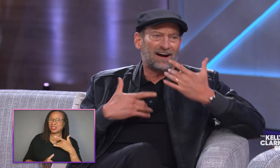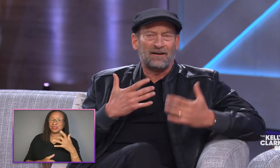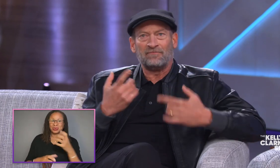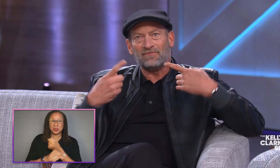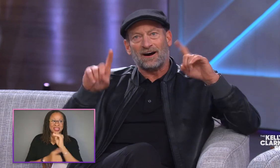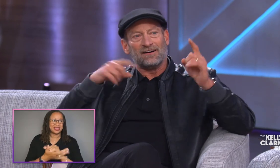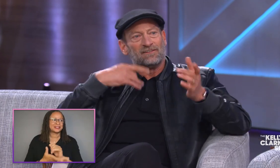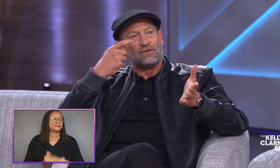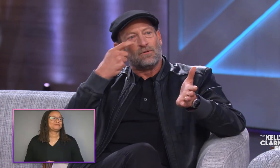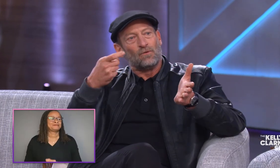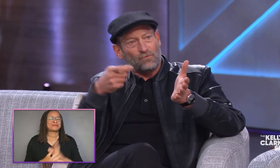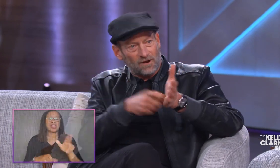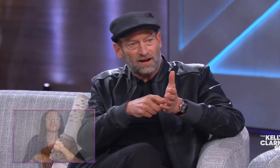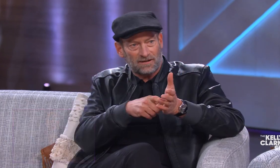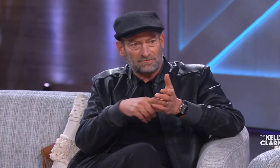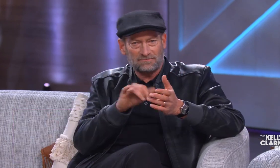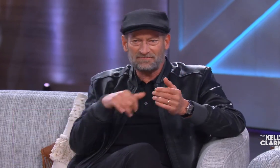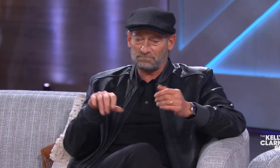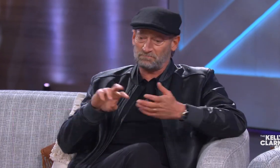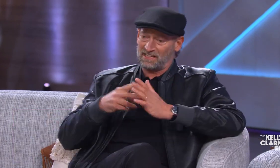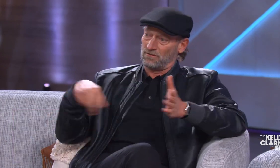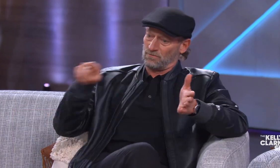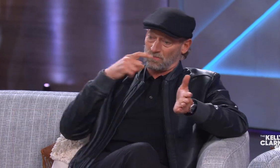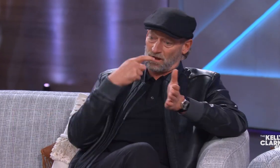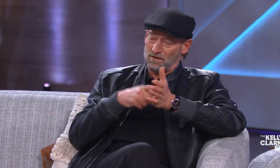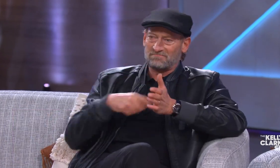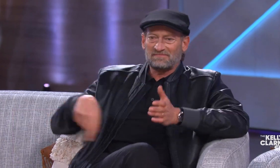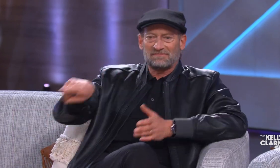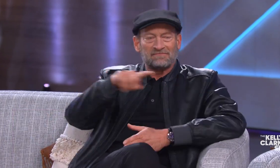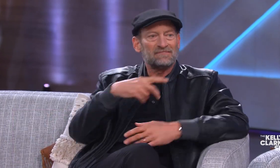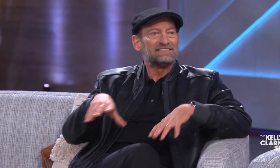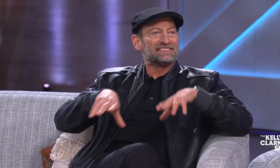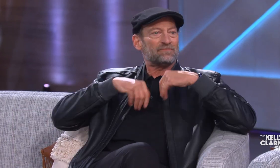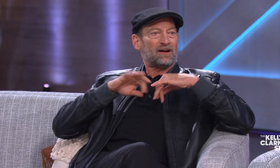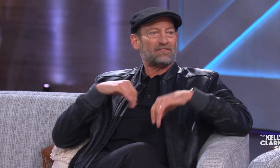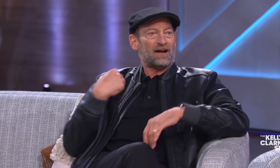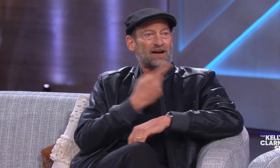Of course I'm extremely excited and it's great to finally be recognized.